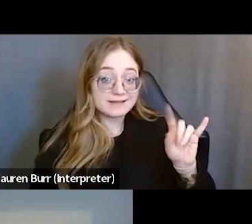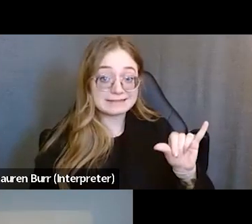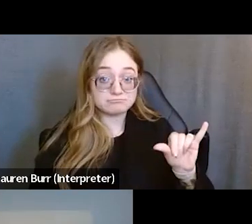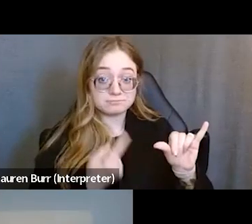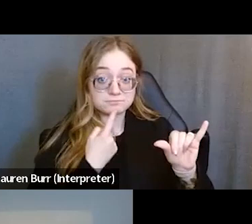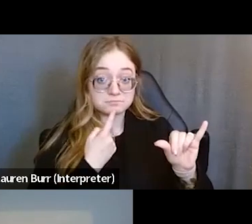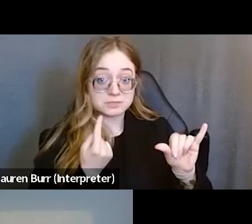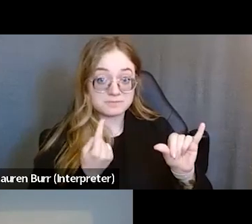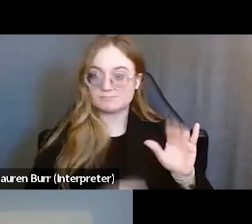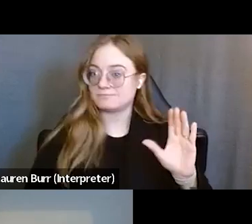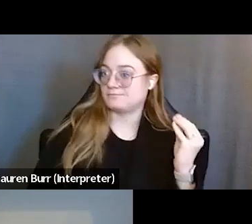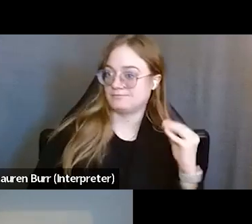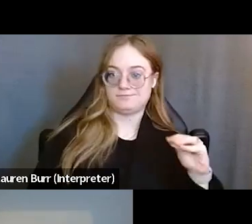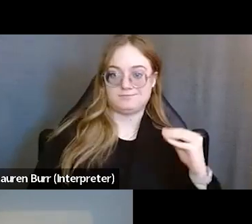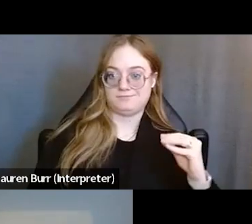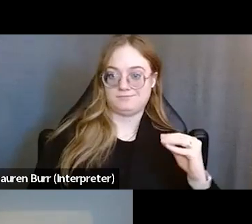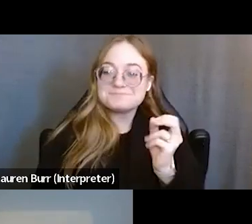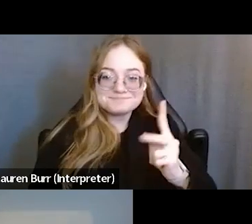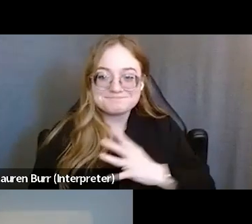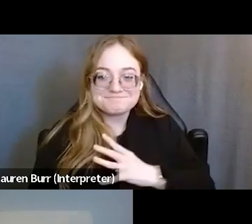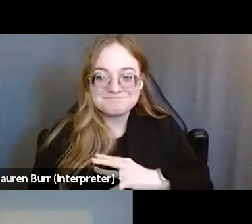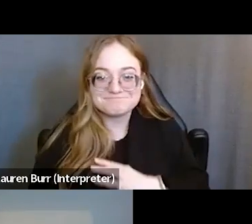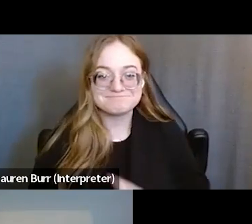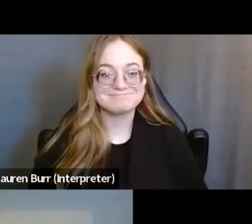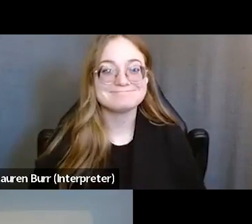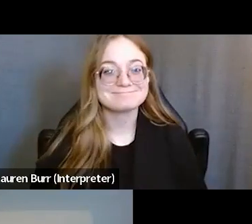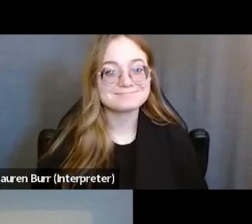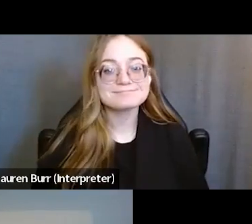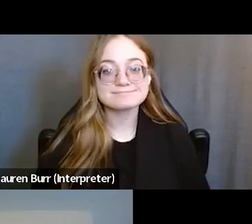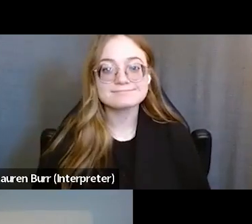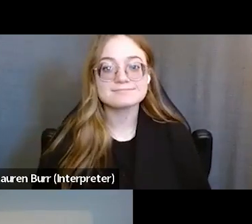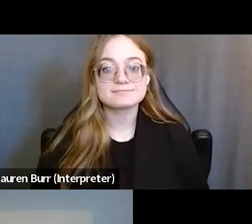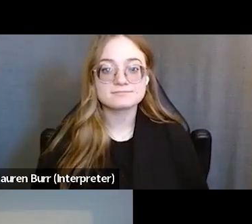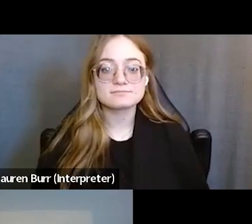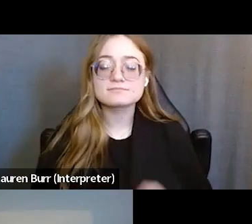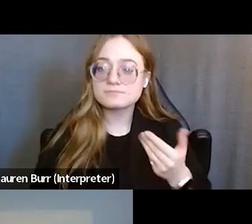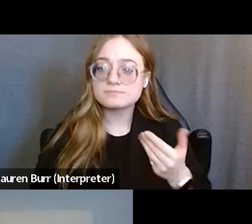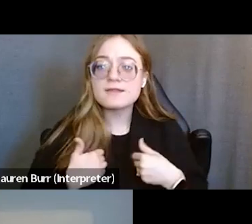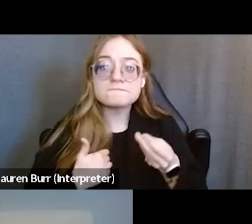No? Okay. All right, so there's a few questions in the chat.